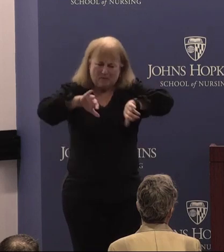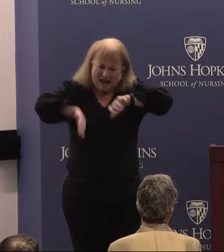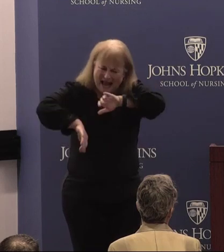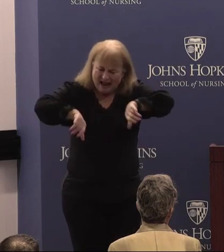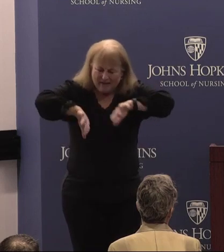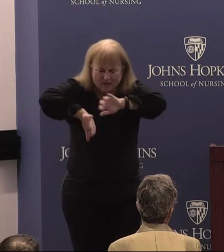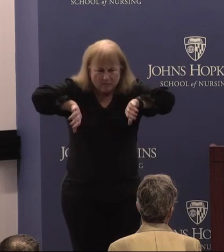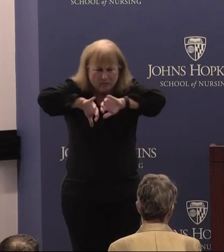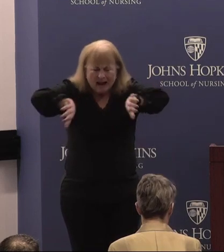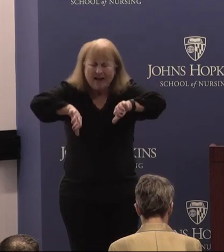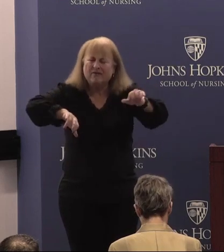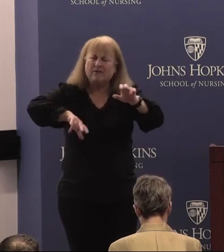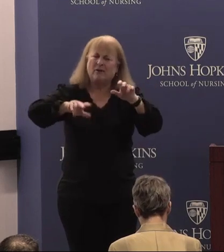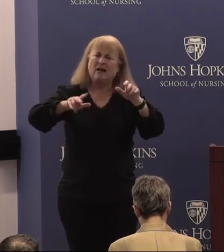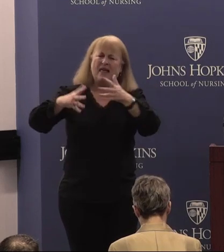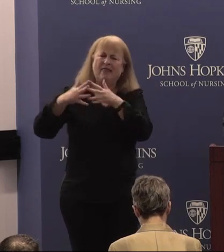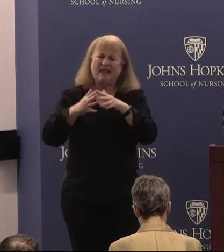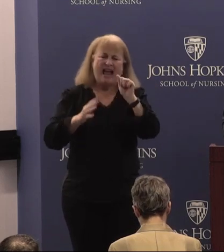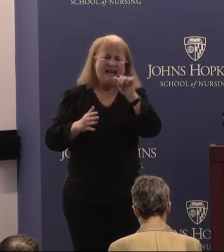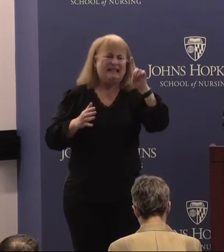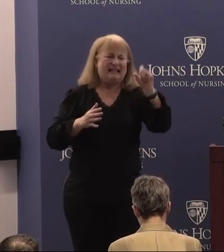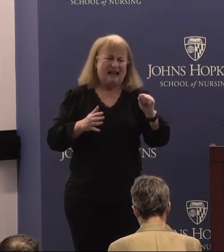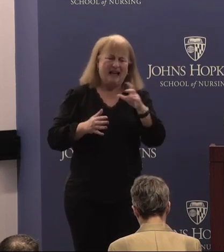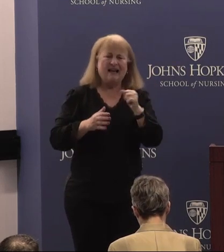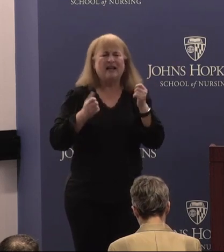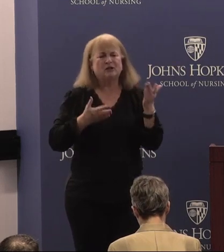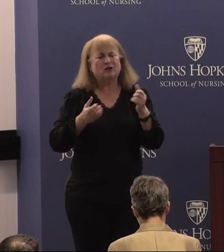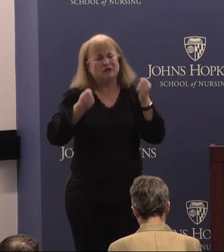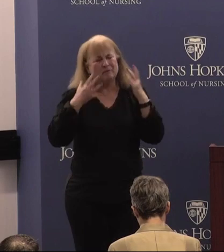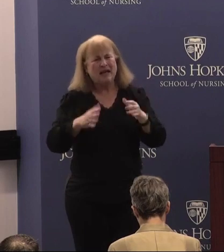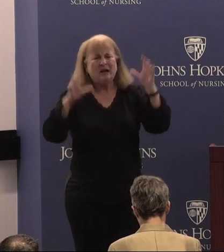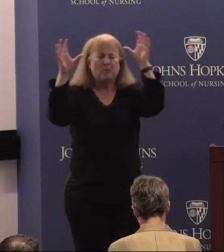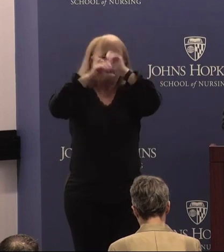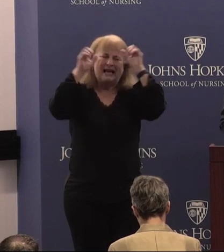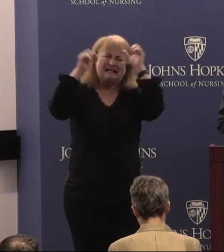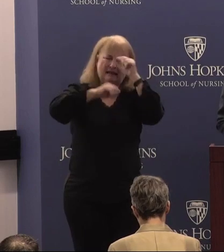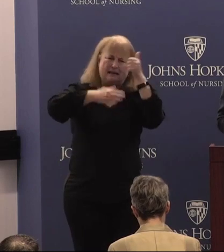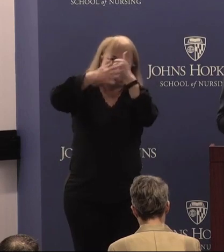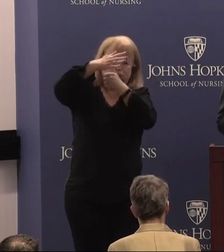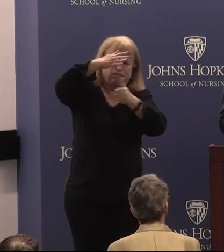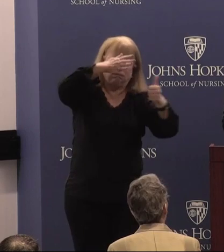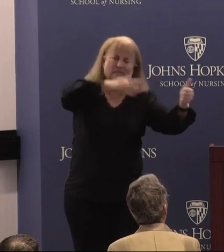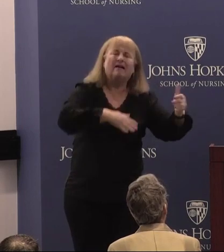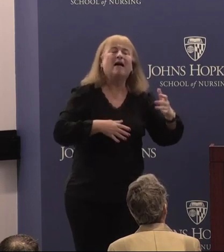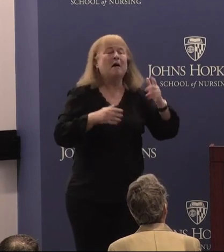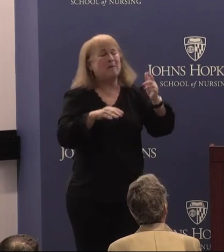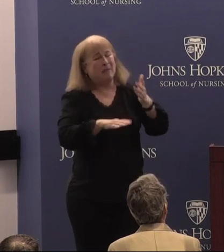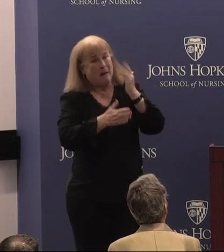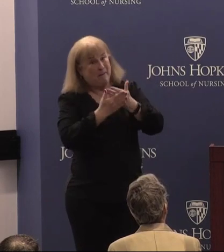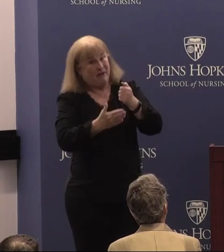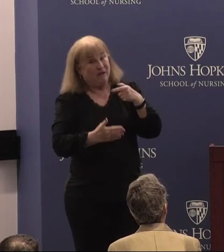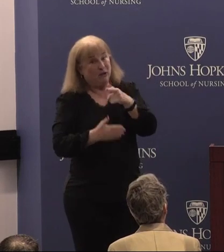Disabilities Act and served multiple presidential administrations, but long before she led a